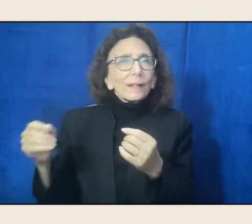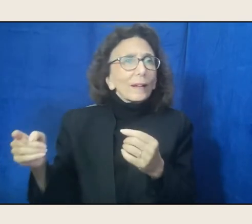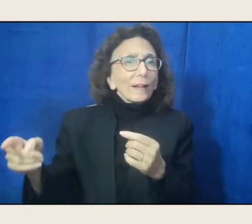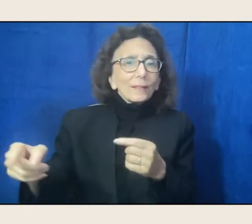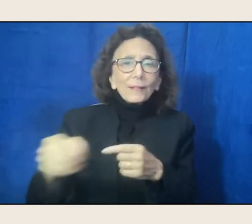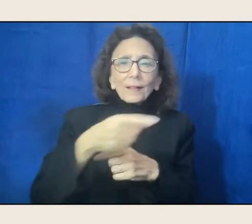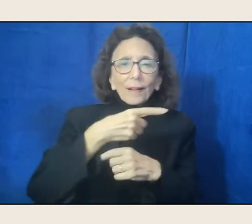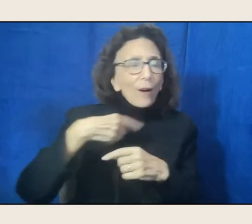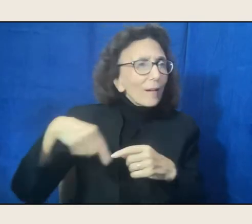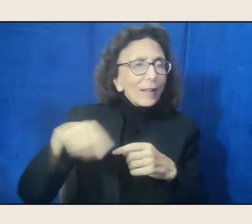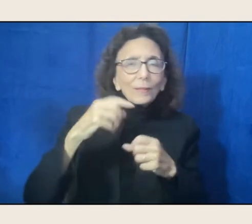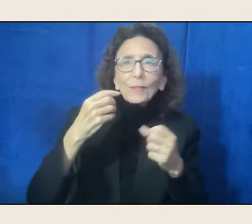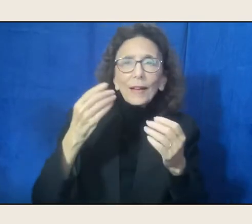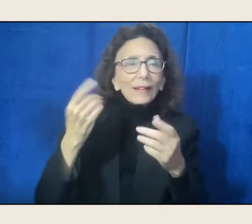of events without me,